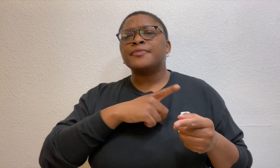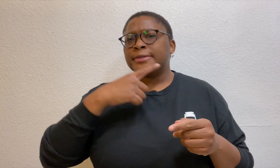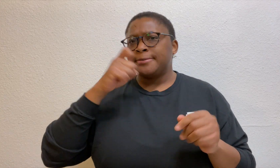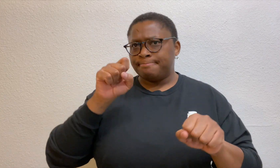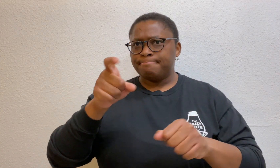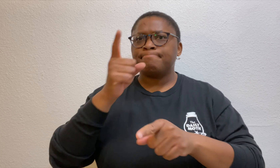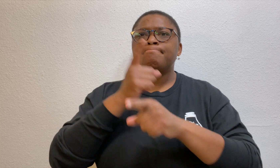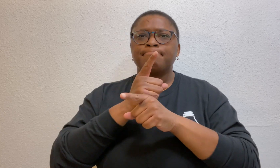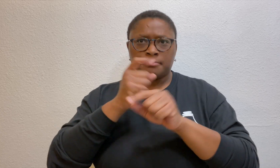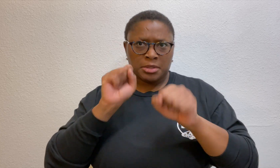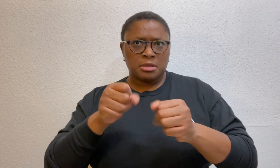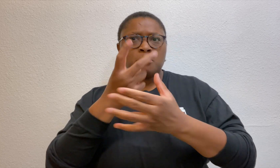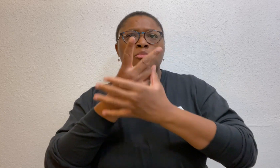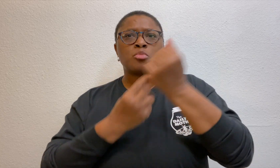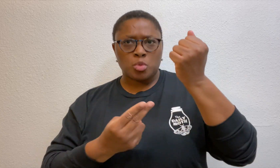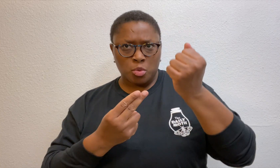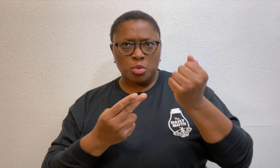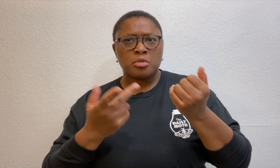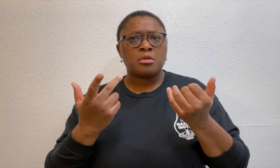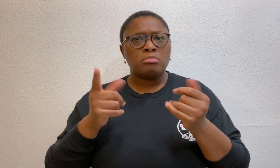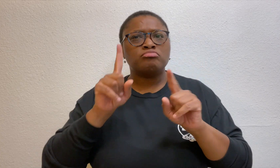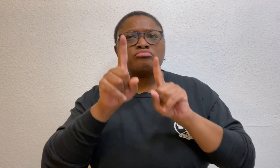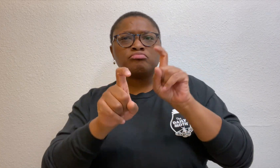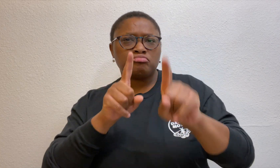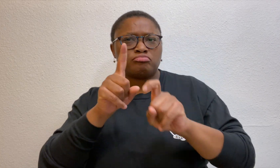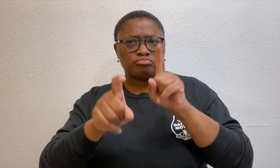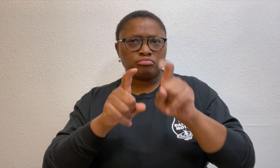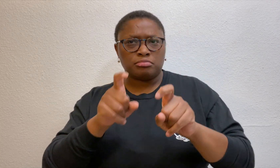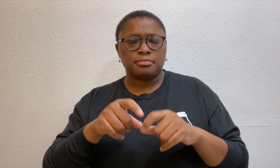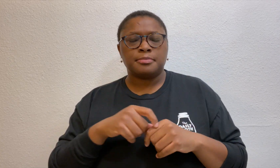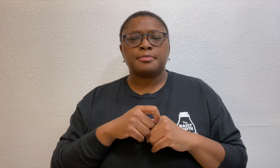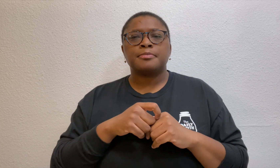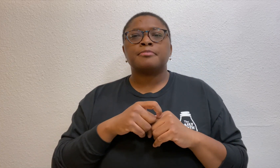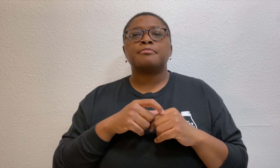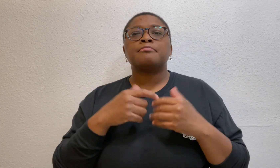Besgrove said it could be either.